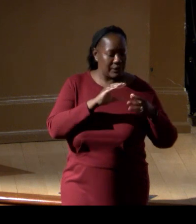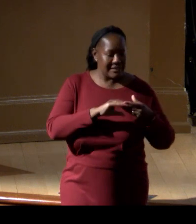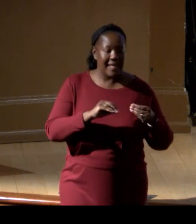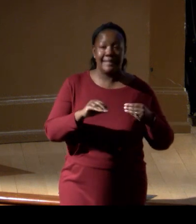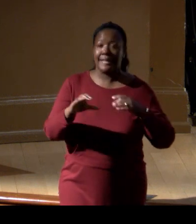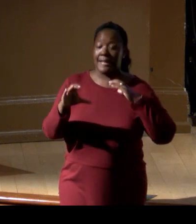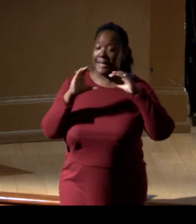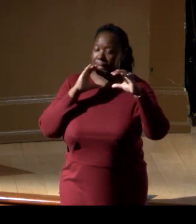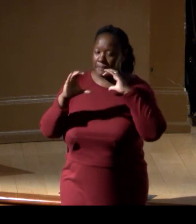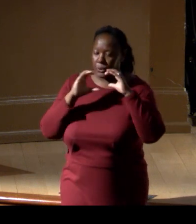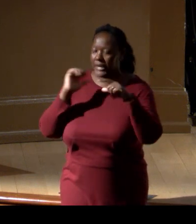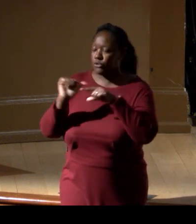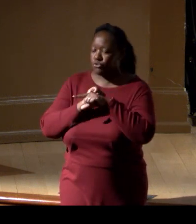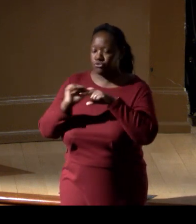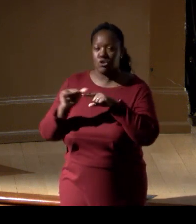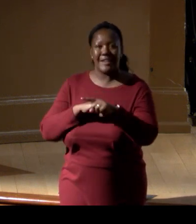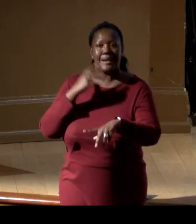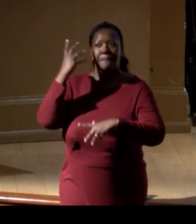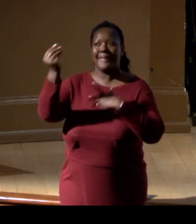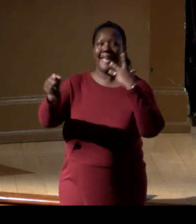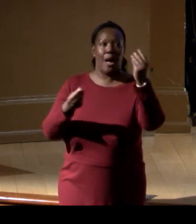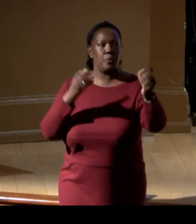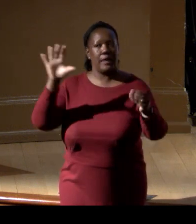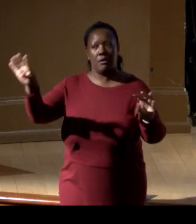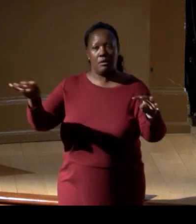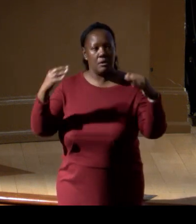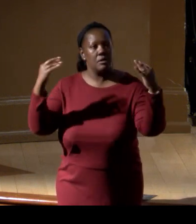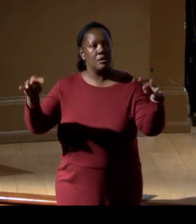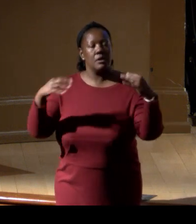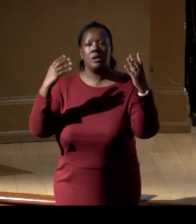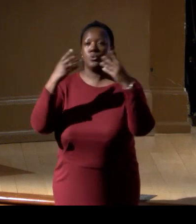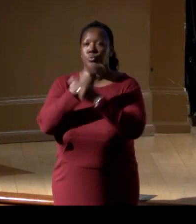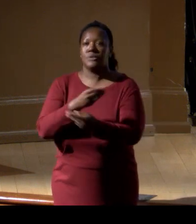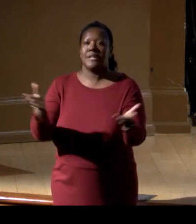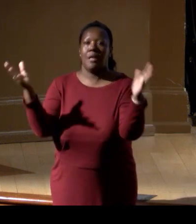and just be out there on the landscapes telling our stories would be really helpful.